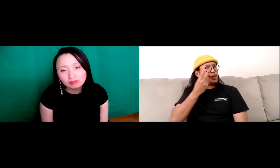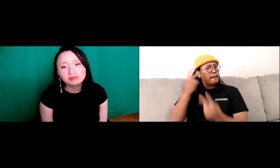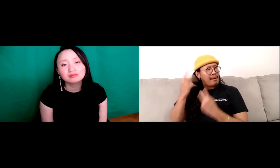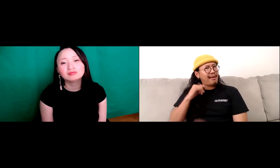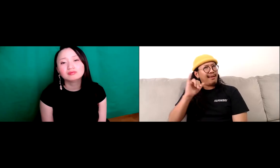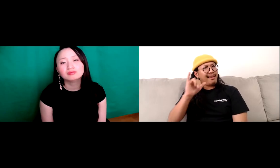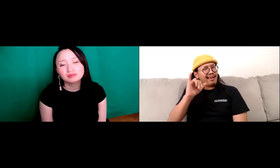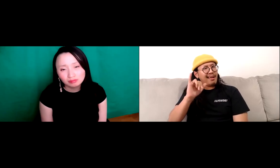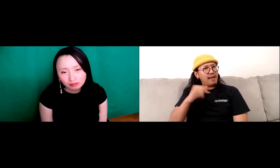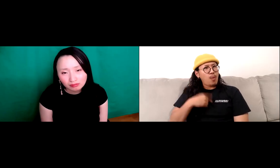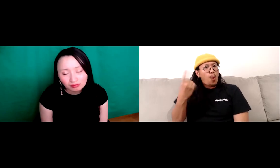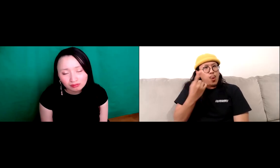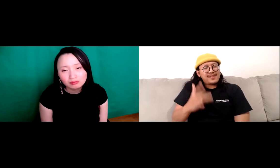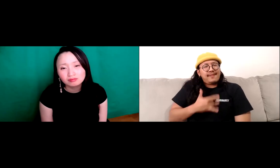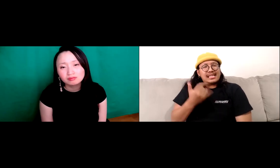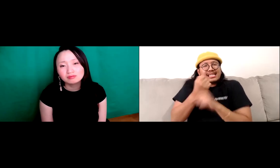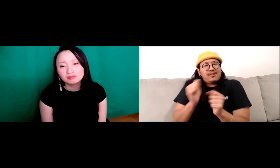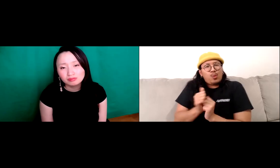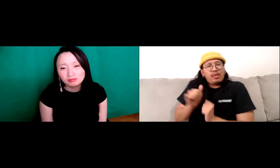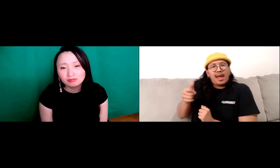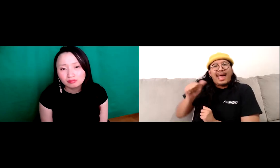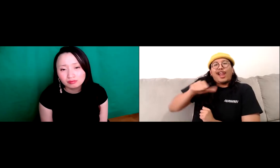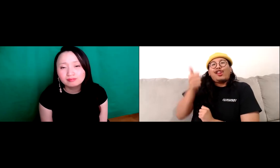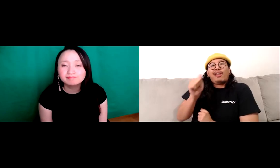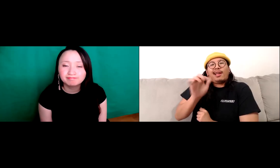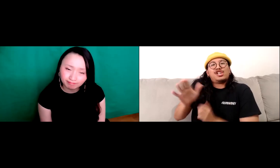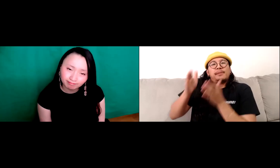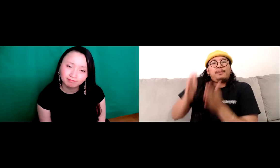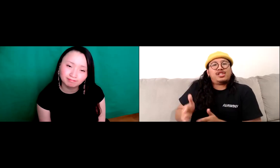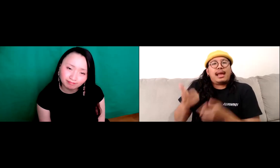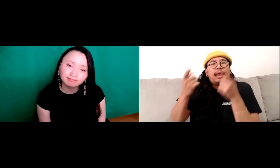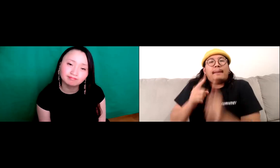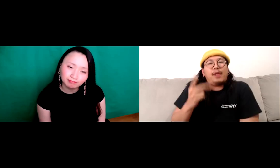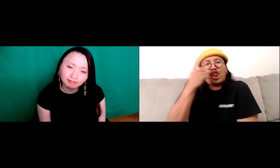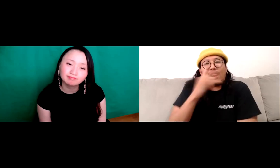does that mean for me. And I will look back at that memory and experience.